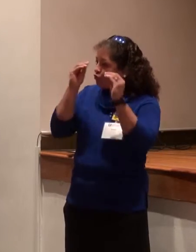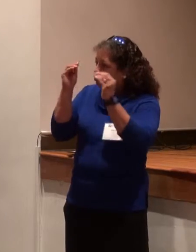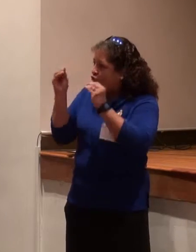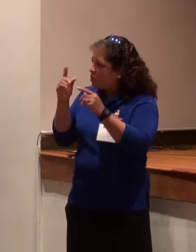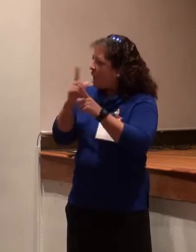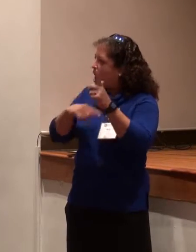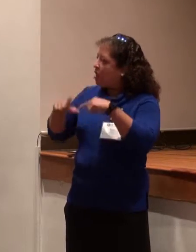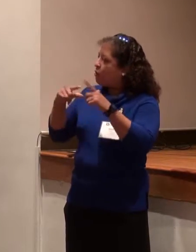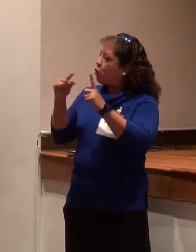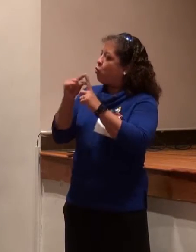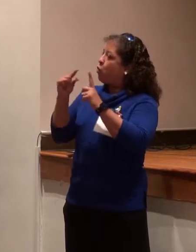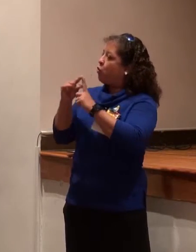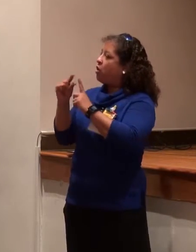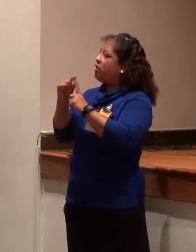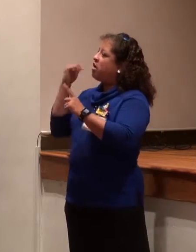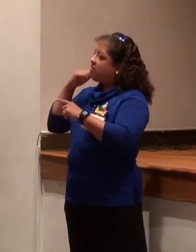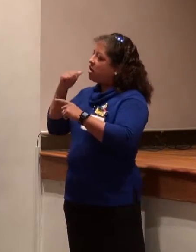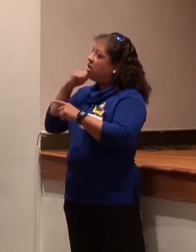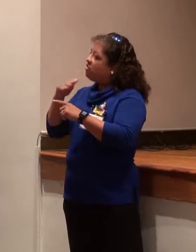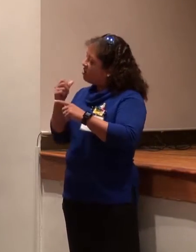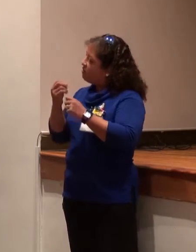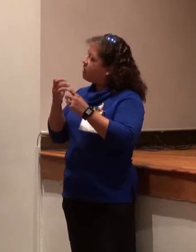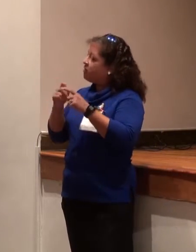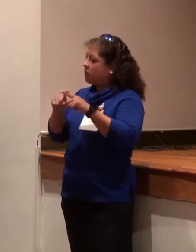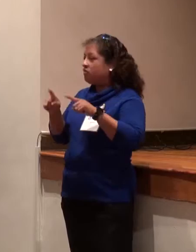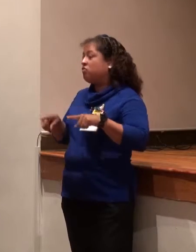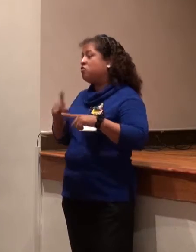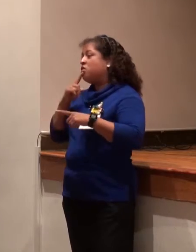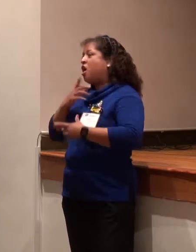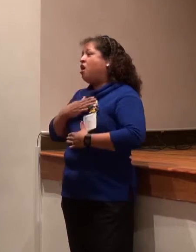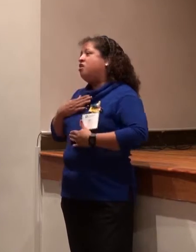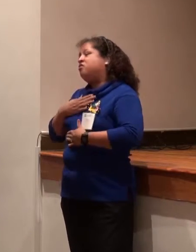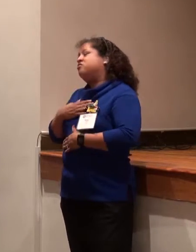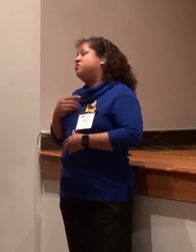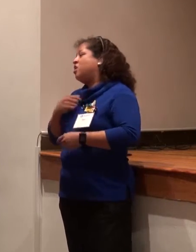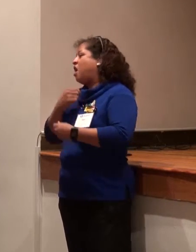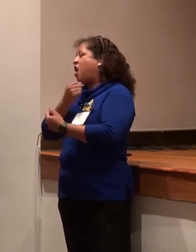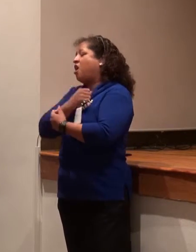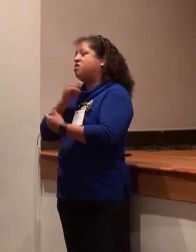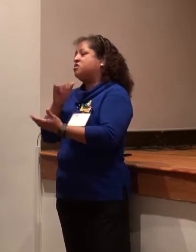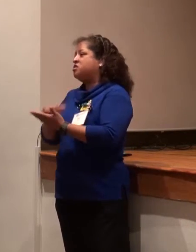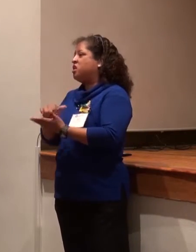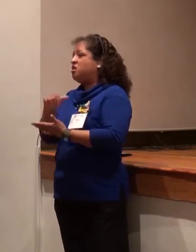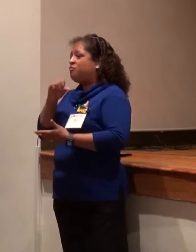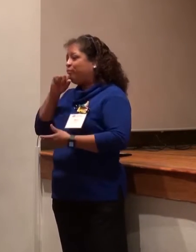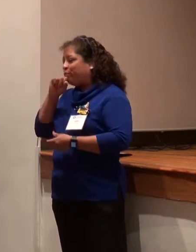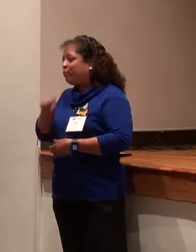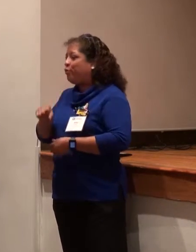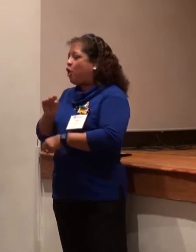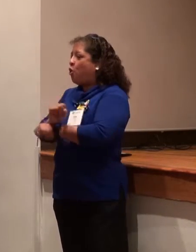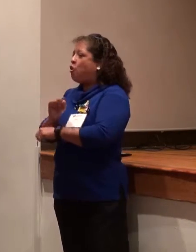Teach some basic words that we might be using throughout the day. And a lot of people really enjoy that.